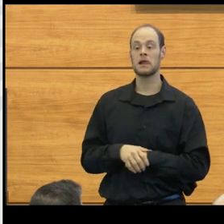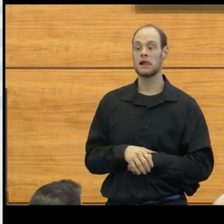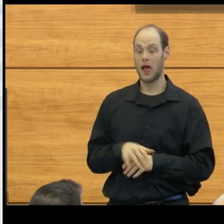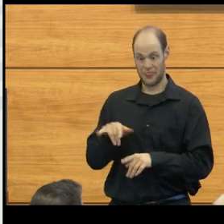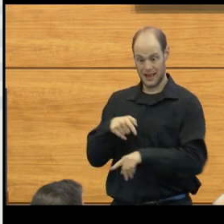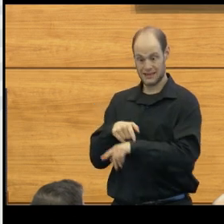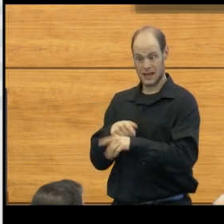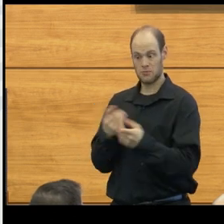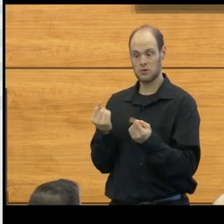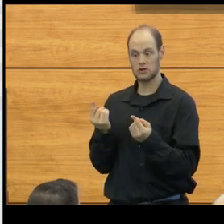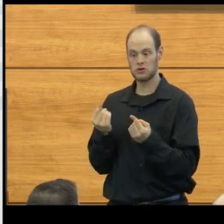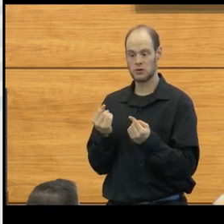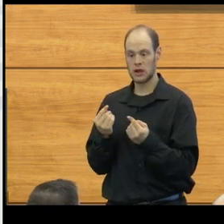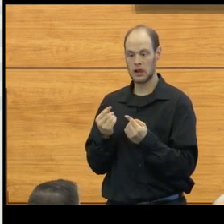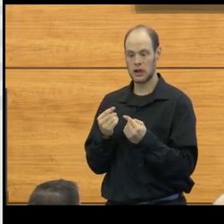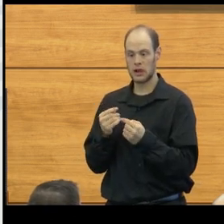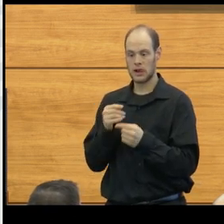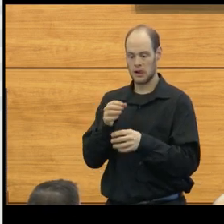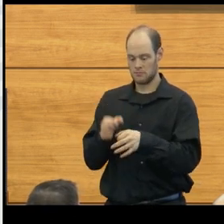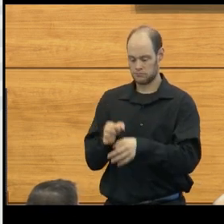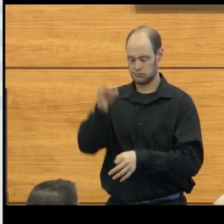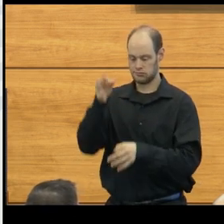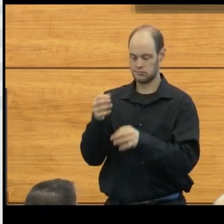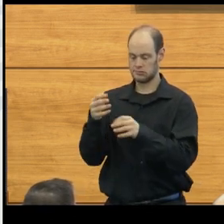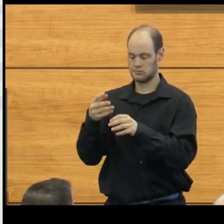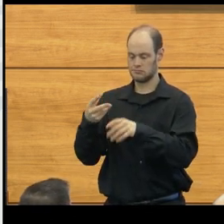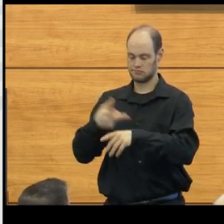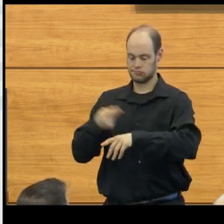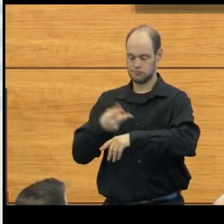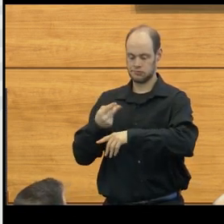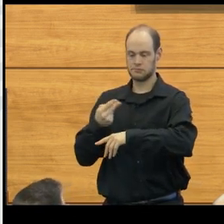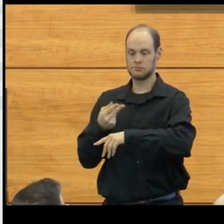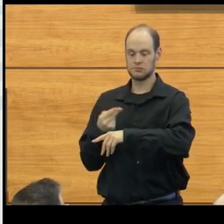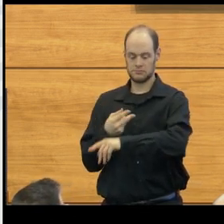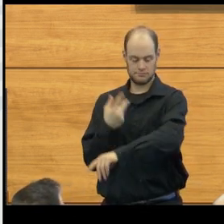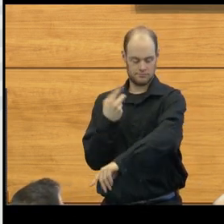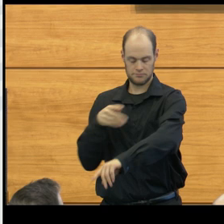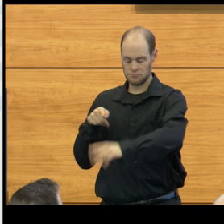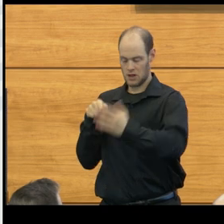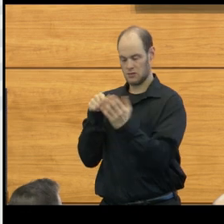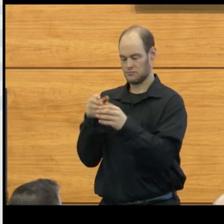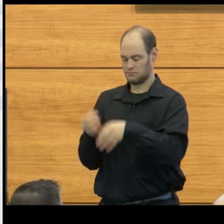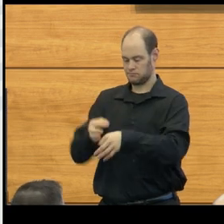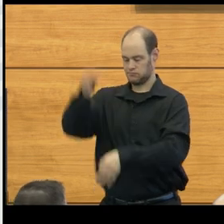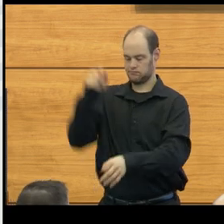was to keep tapping the ventricular system, using a needle that would go through the anterior fontanel,